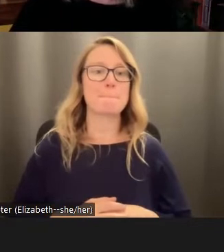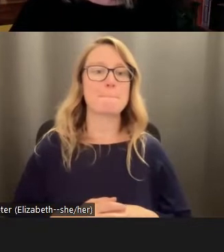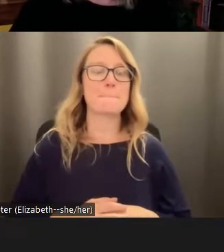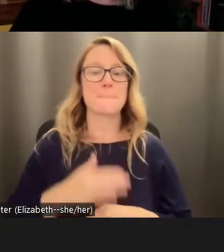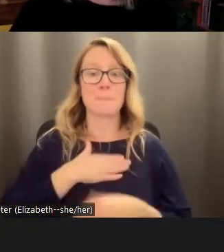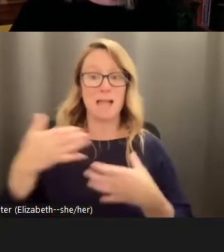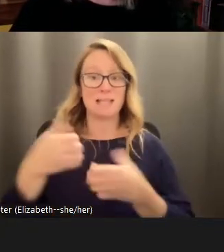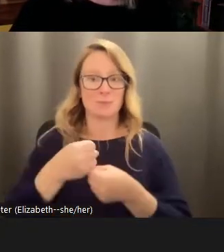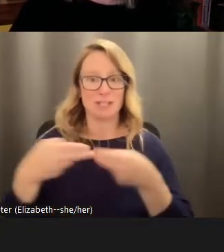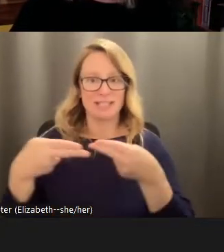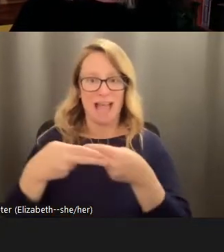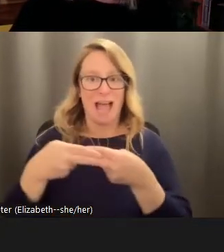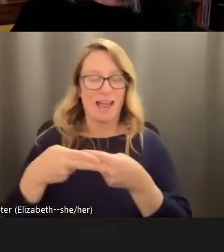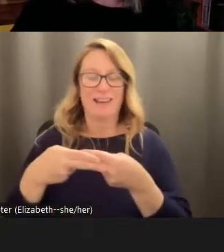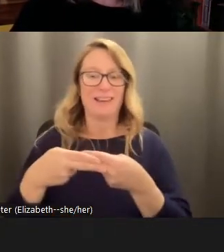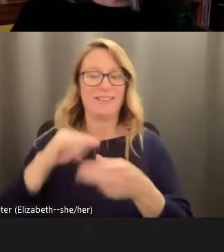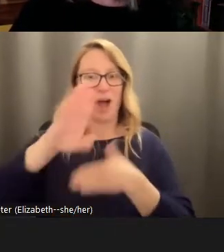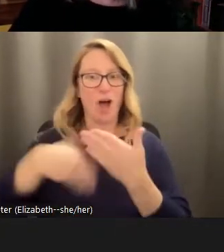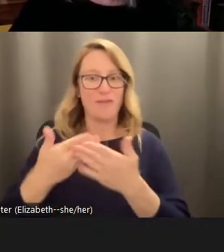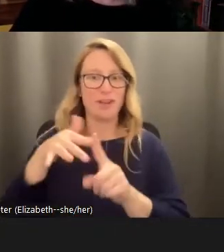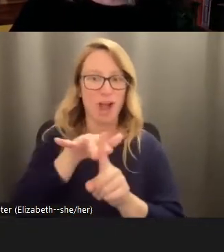slide of all that kind of context, philosophical context